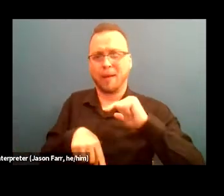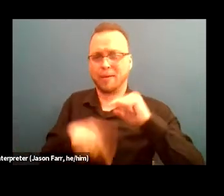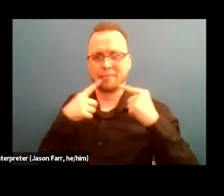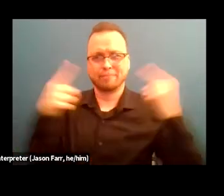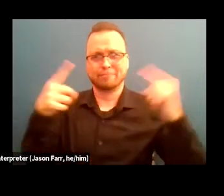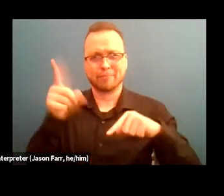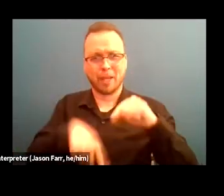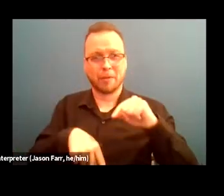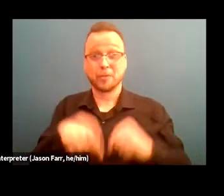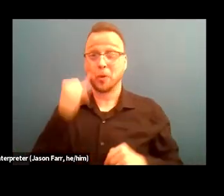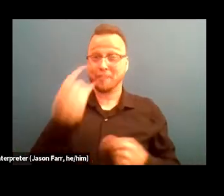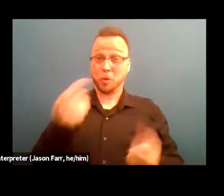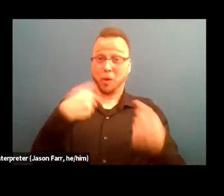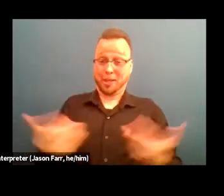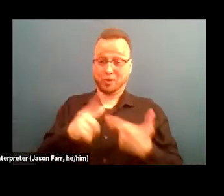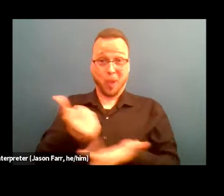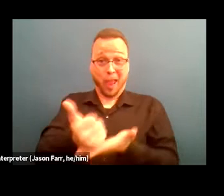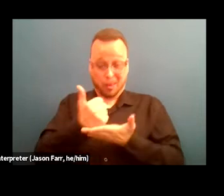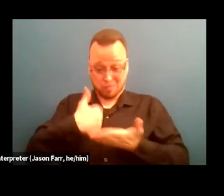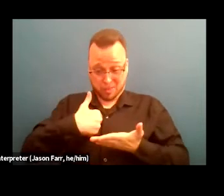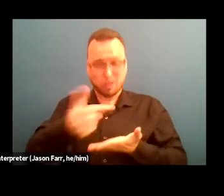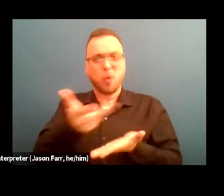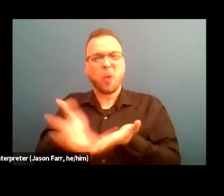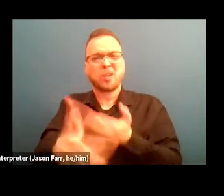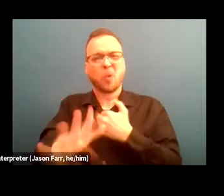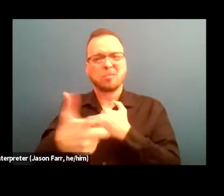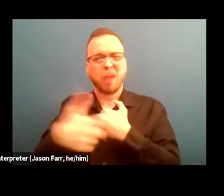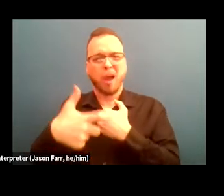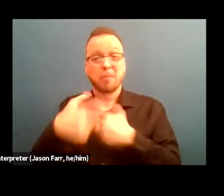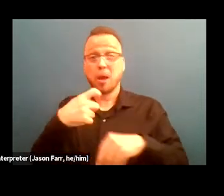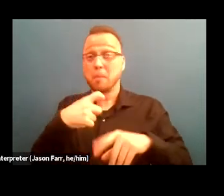you're wasting your time. But if you are here because your liberation